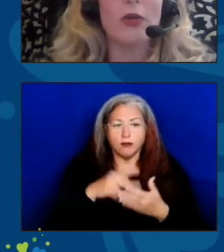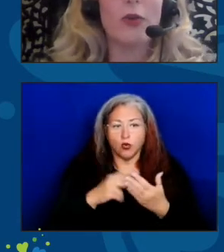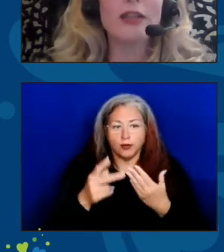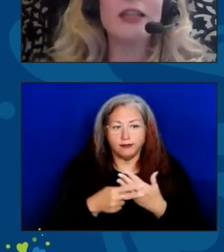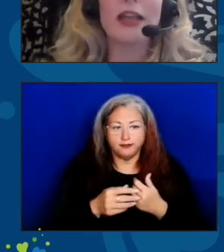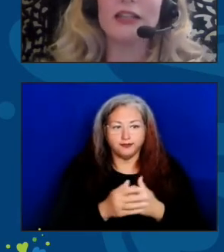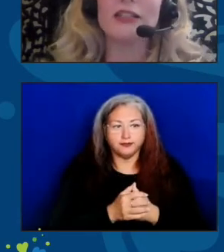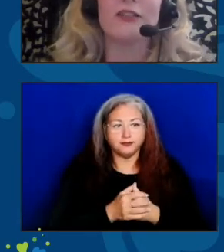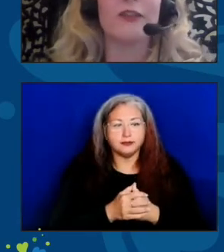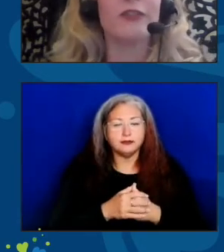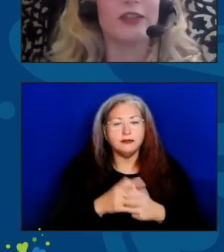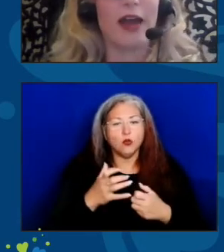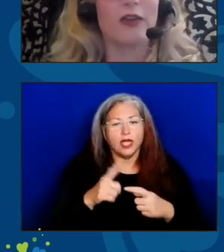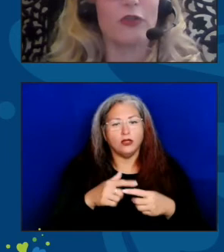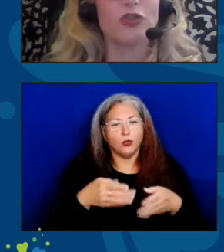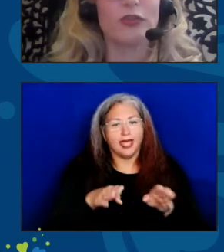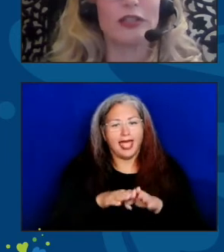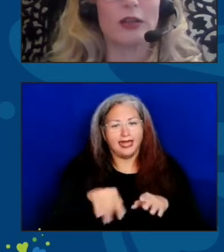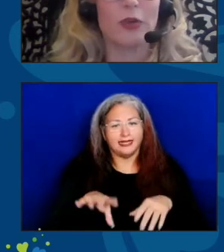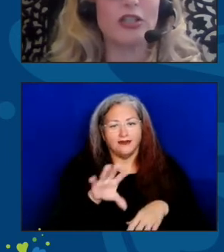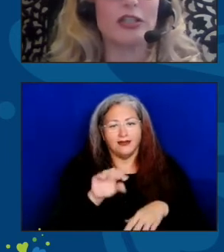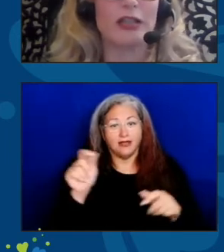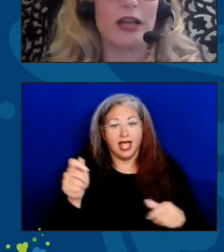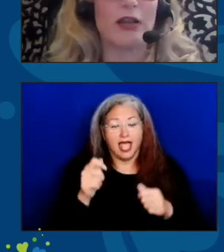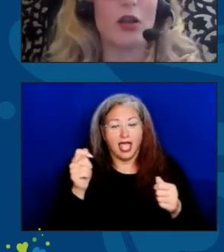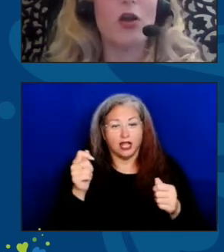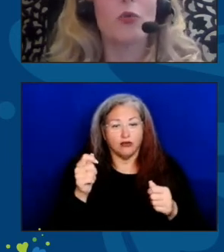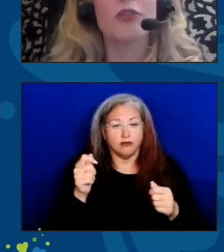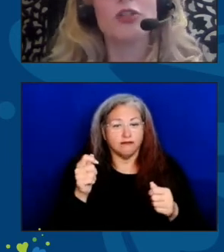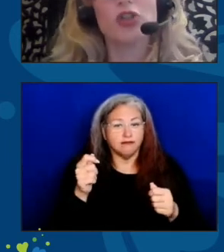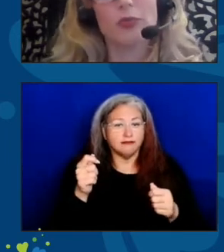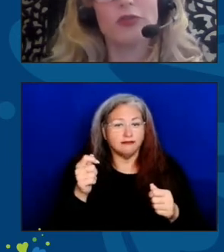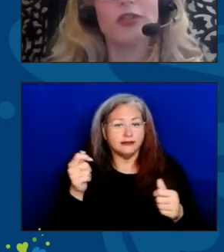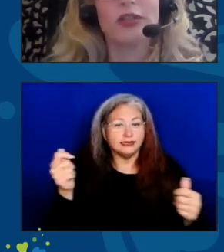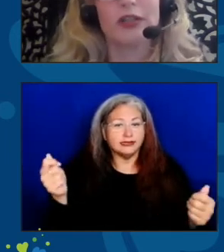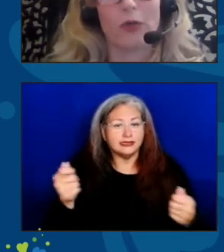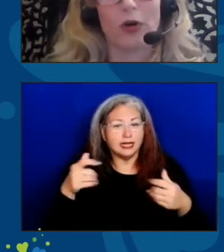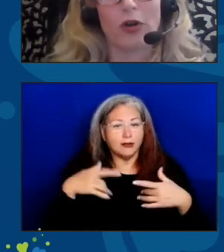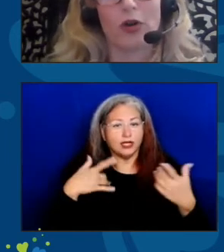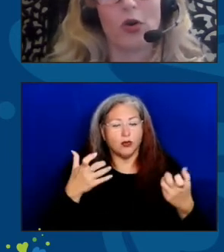We wanted to end the 50th anniversary celebration today with a tribute to the network--